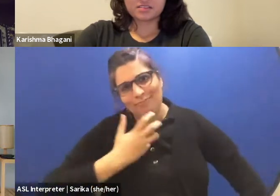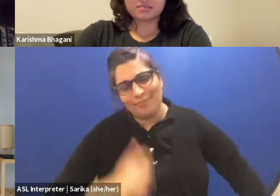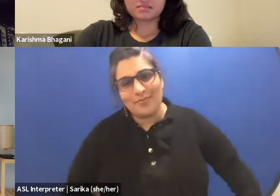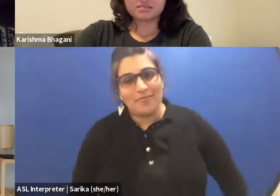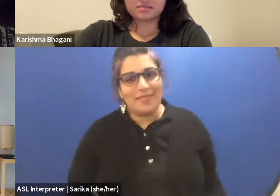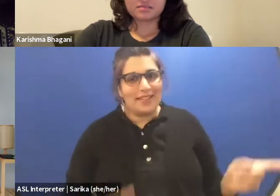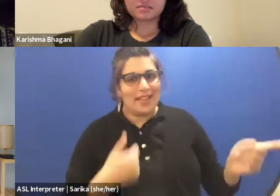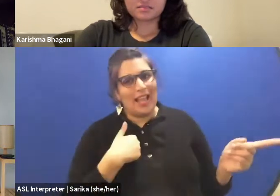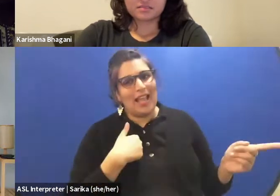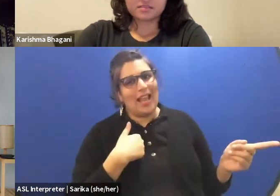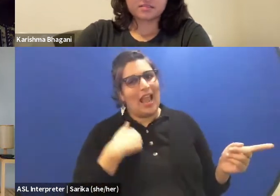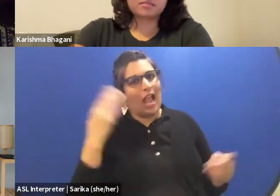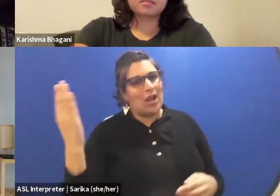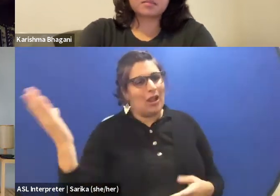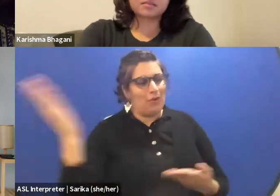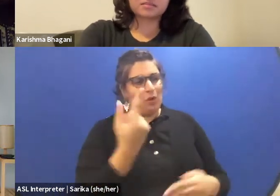I just bring you one word from French.